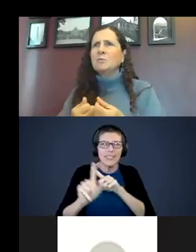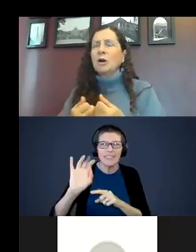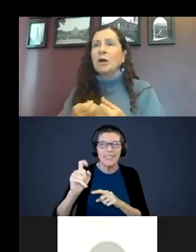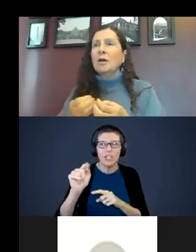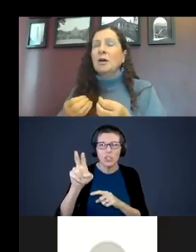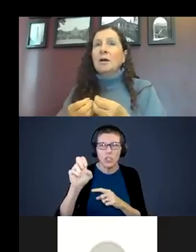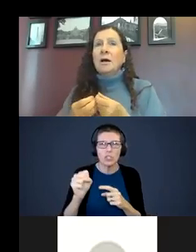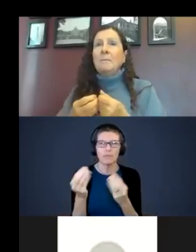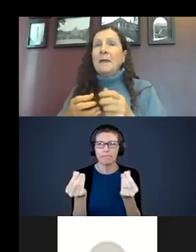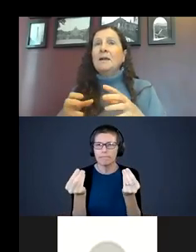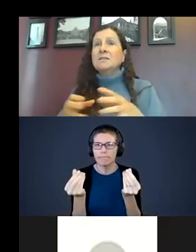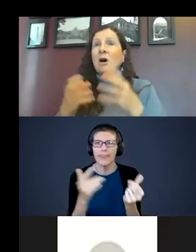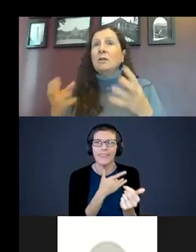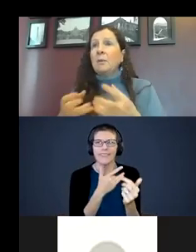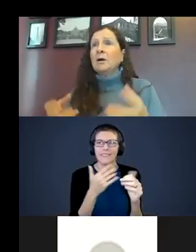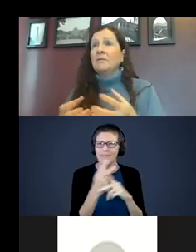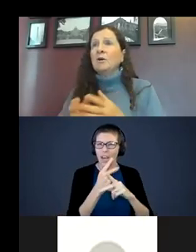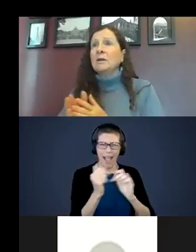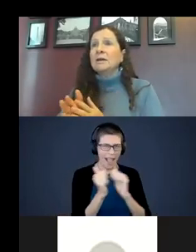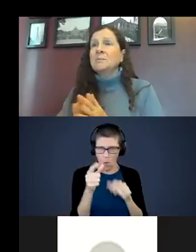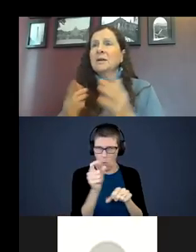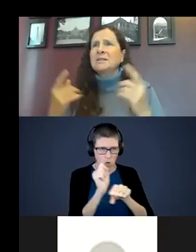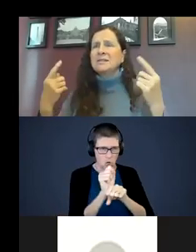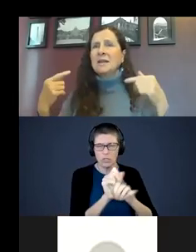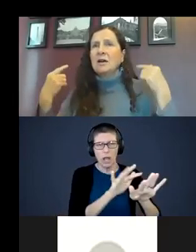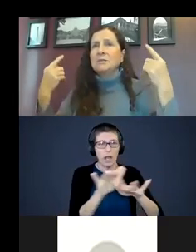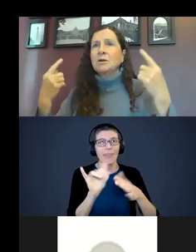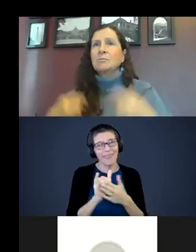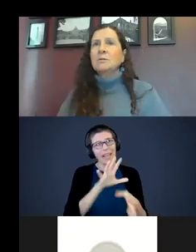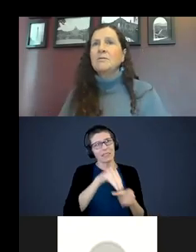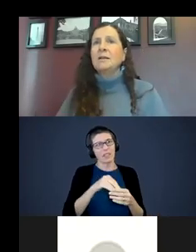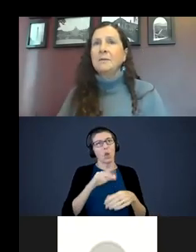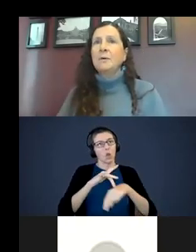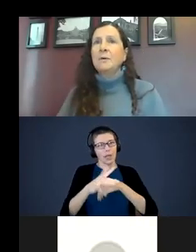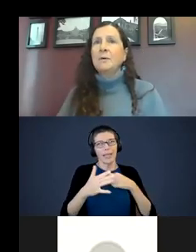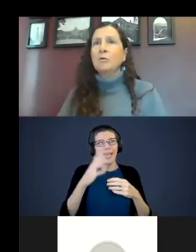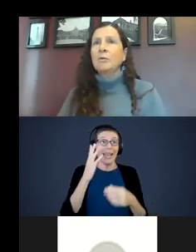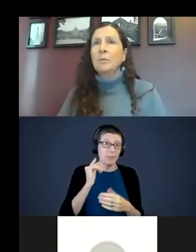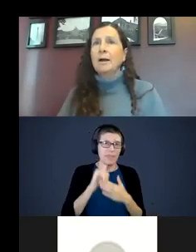work. That is all a part of early experiences that helps to develop the brain grow the brain.